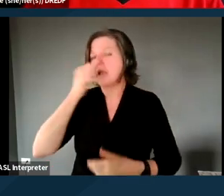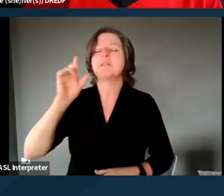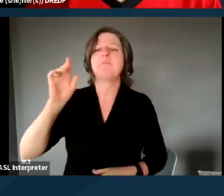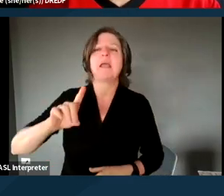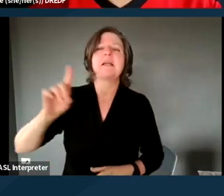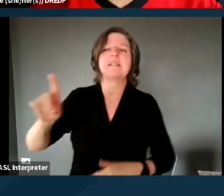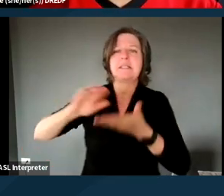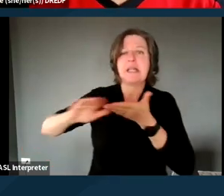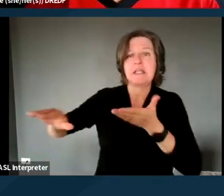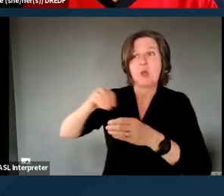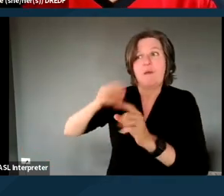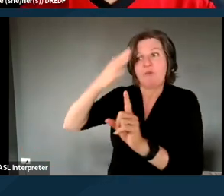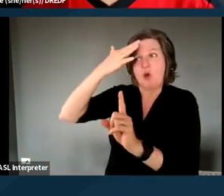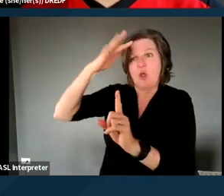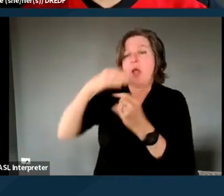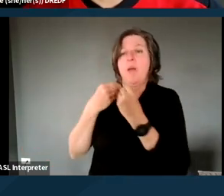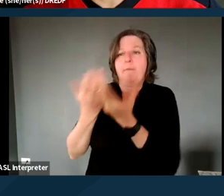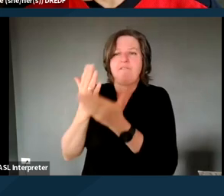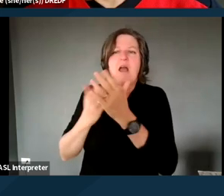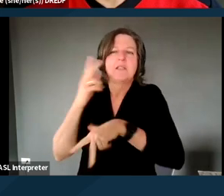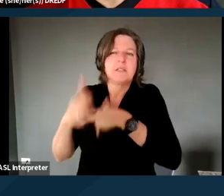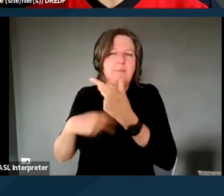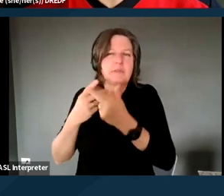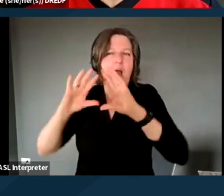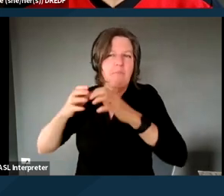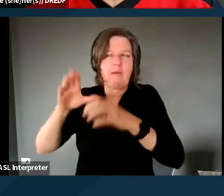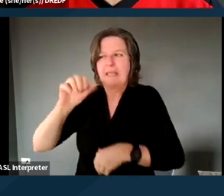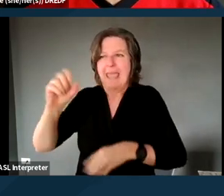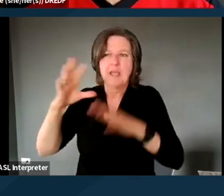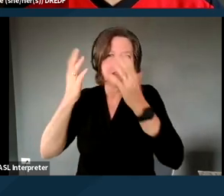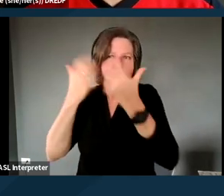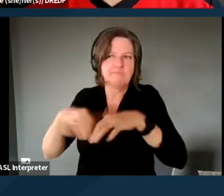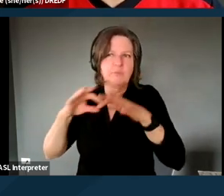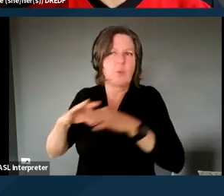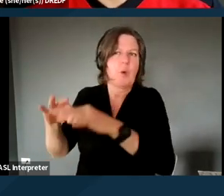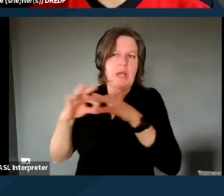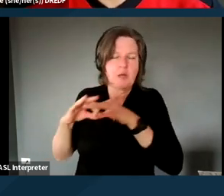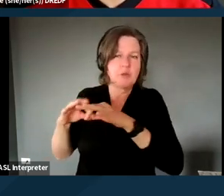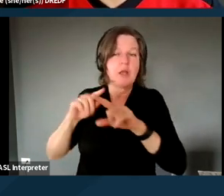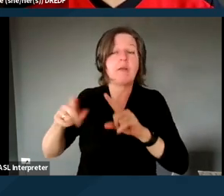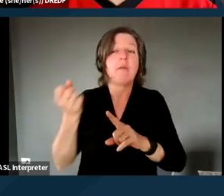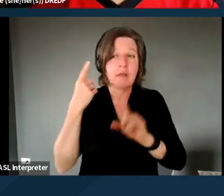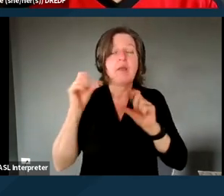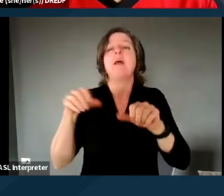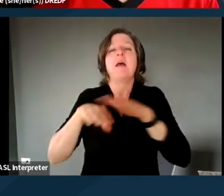in theory provides an element of case coordination, but they can access some community supports